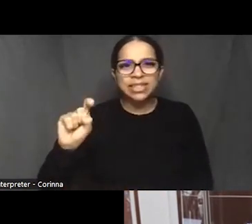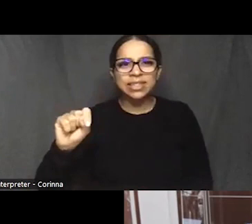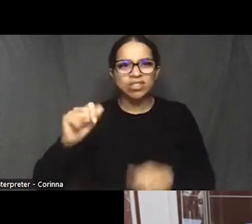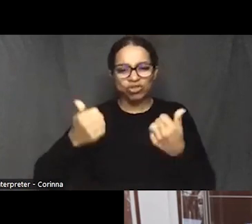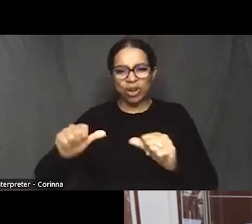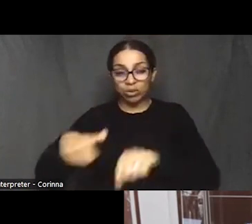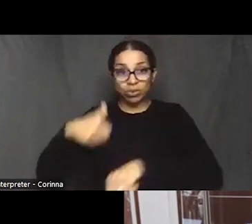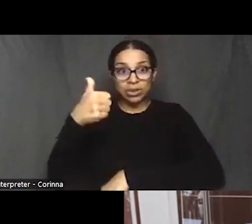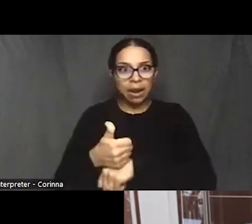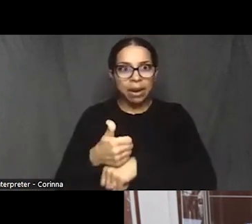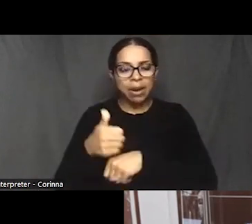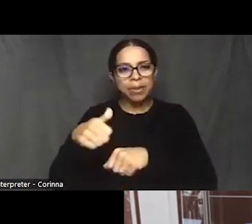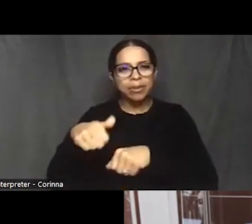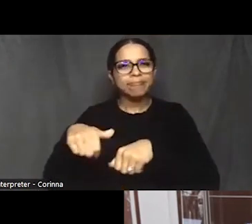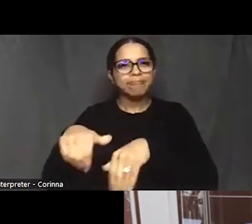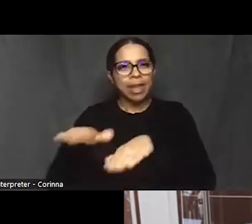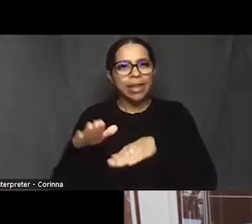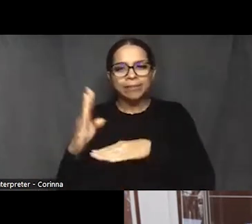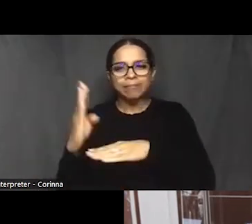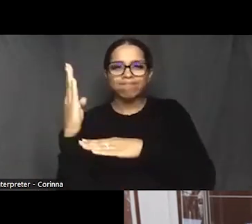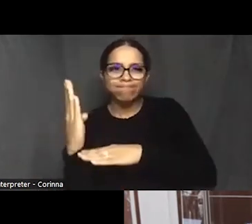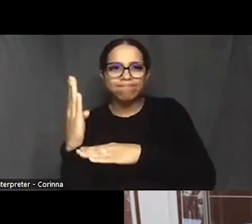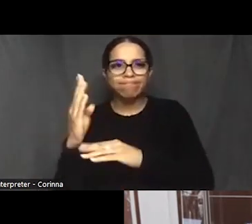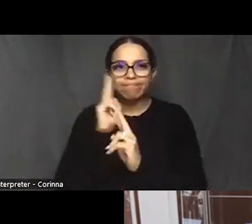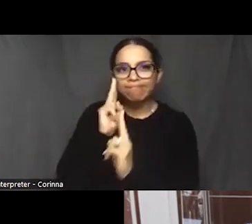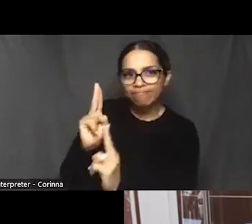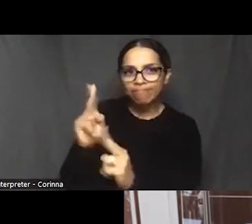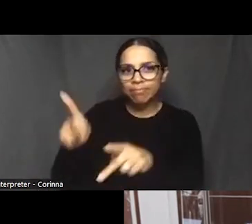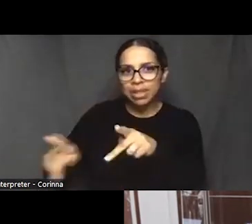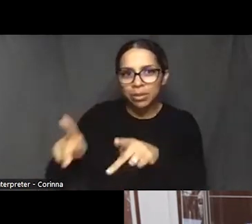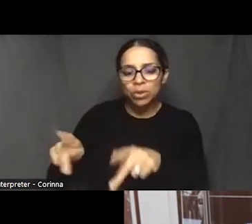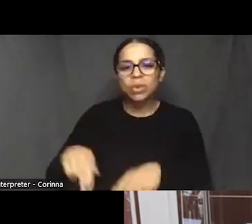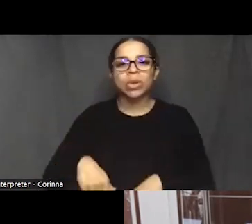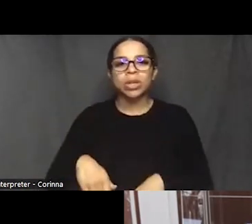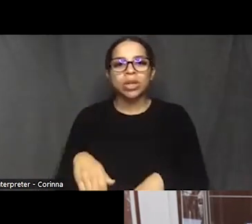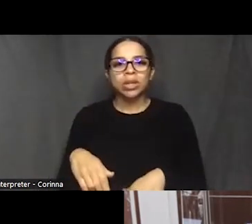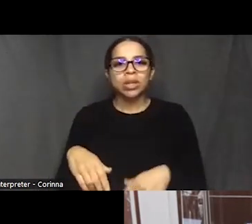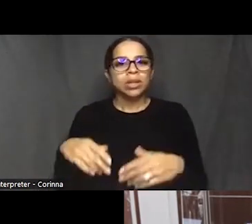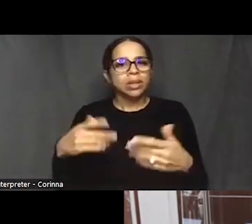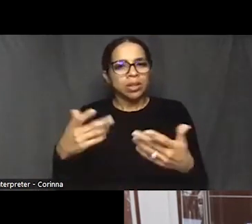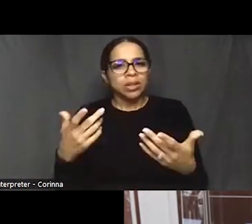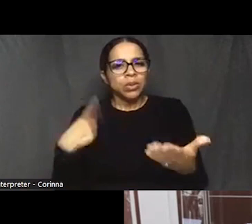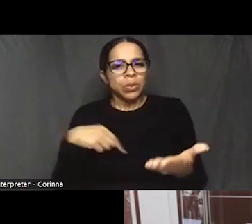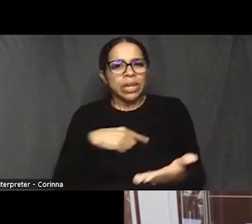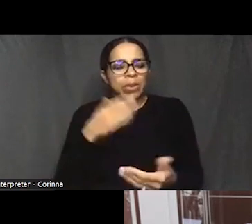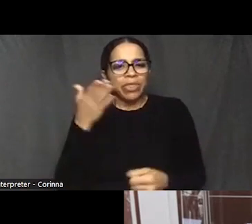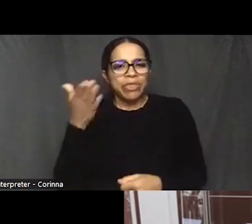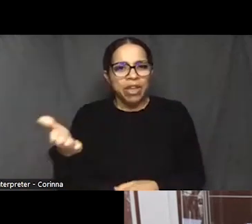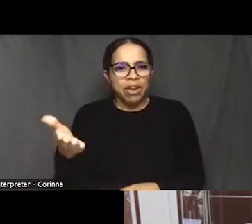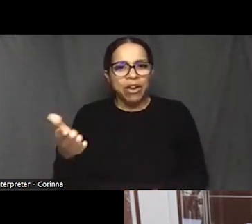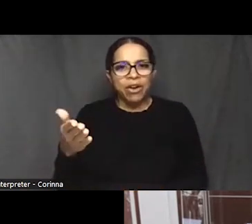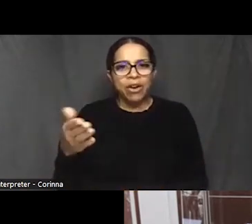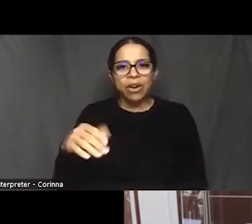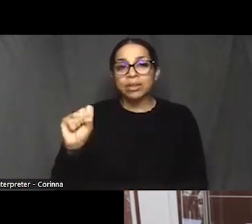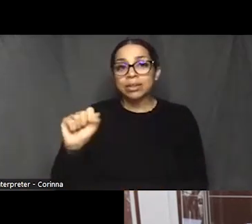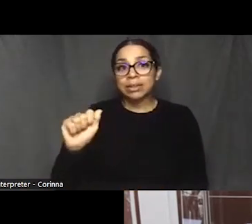And we were in Salisbury at the time and and Rona and Sean, and Rona is here.